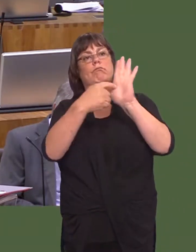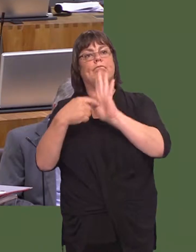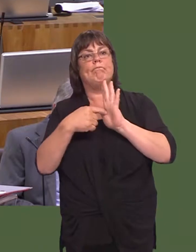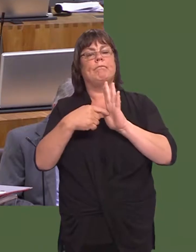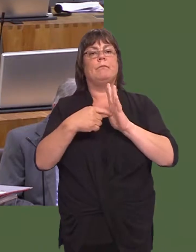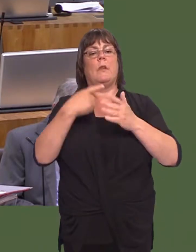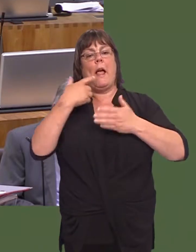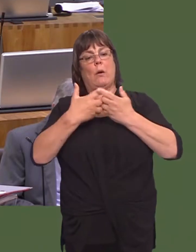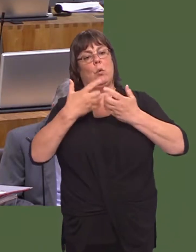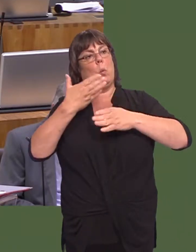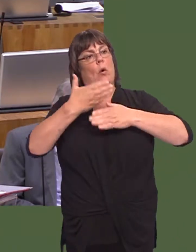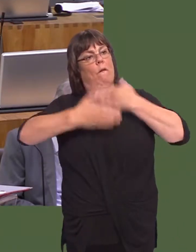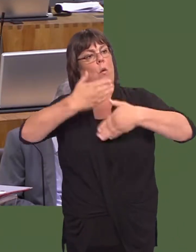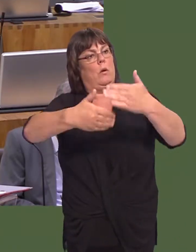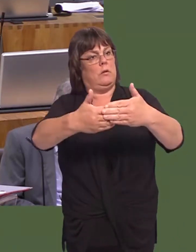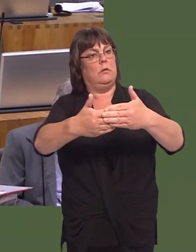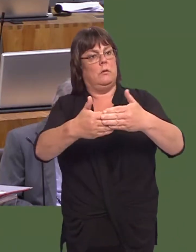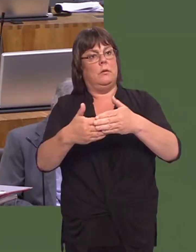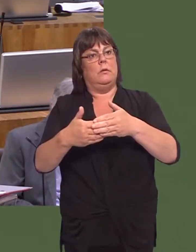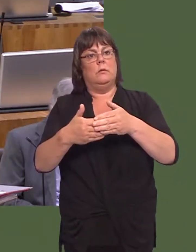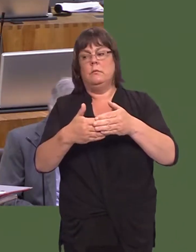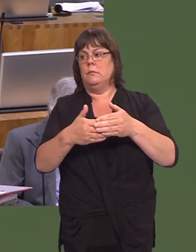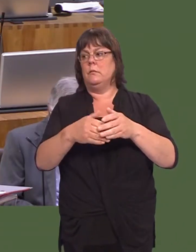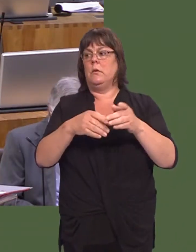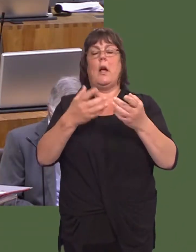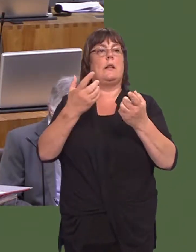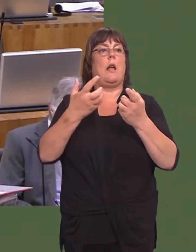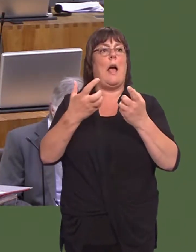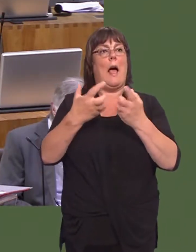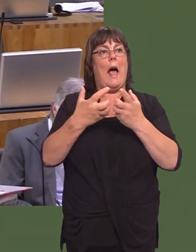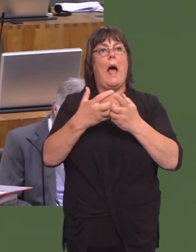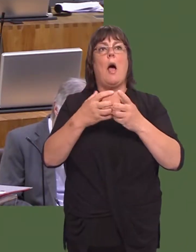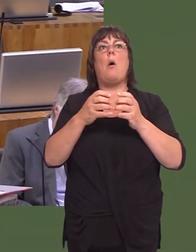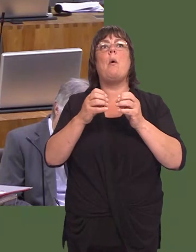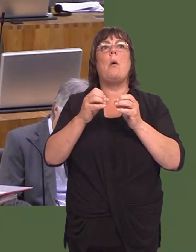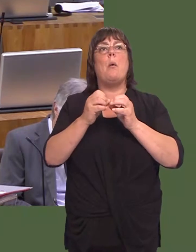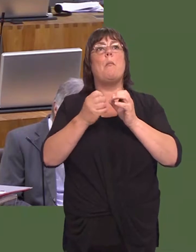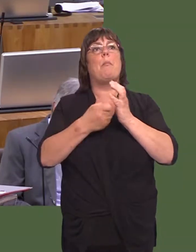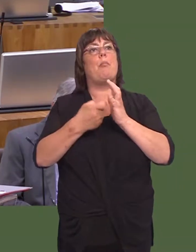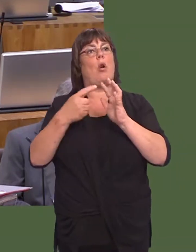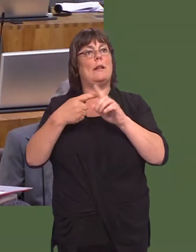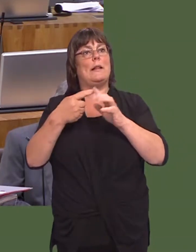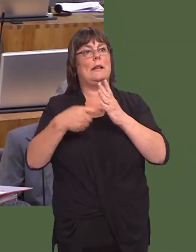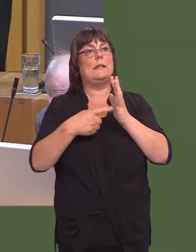ymlaen ynglyn ‚ sut ddylai Brexit gael ei weithredu dros y blynyddoedd nesaf.